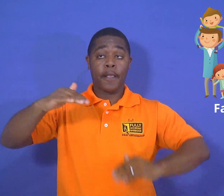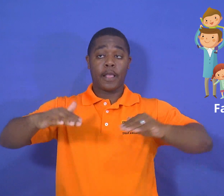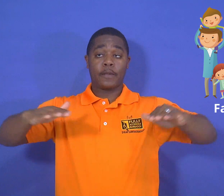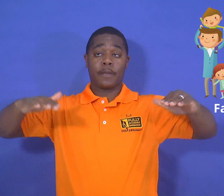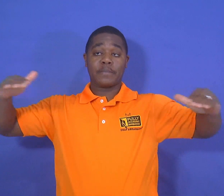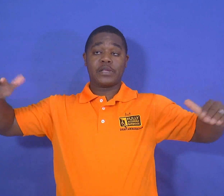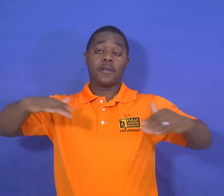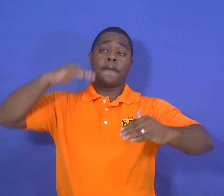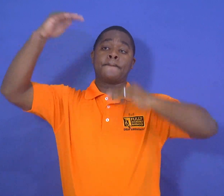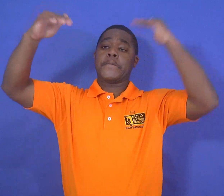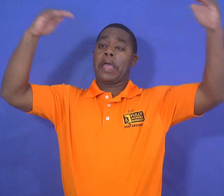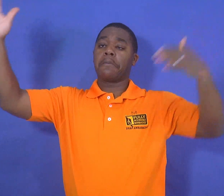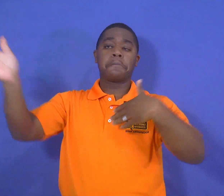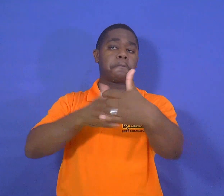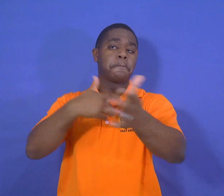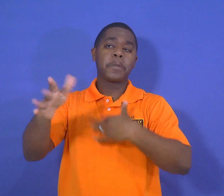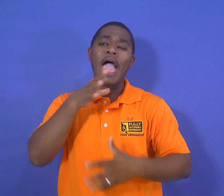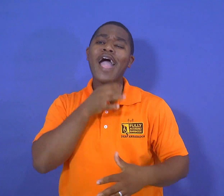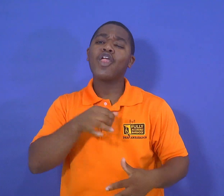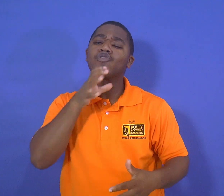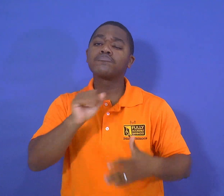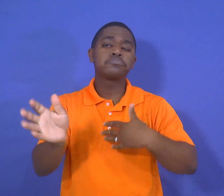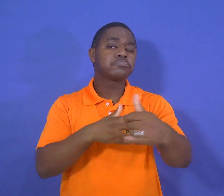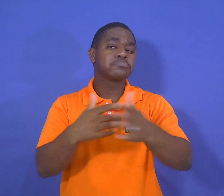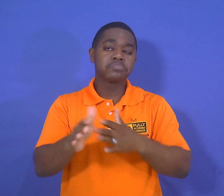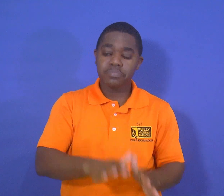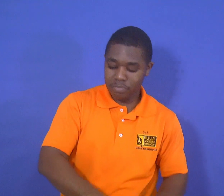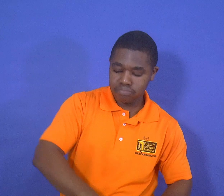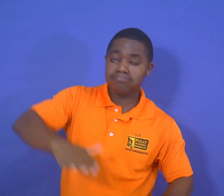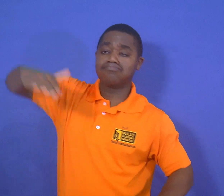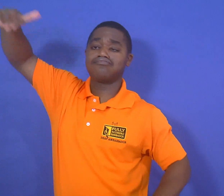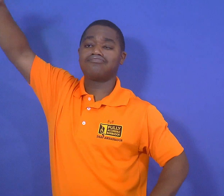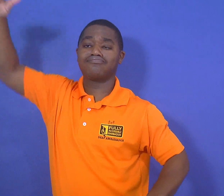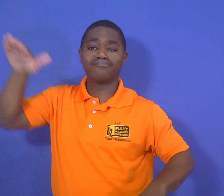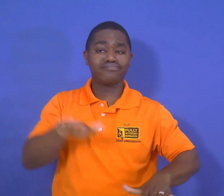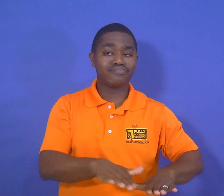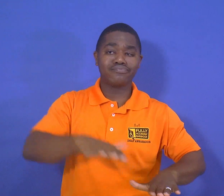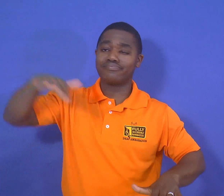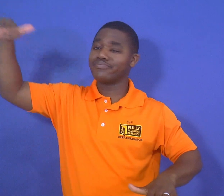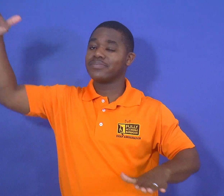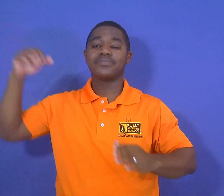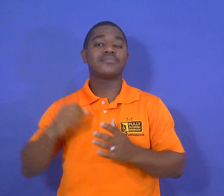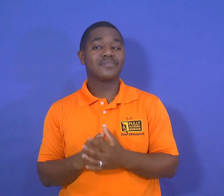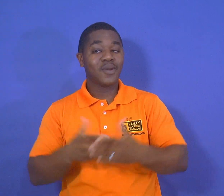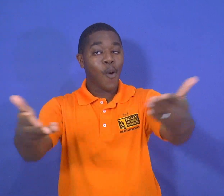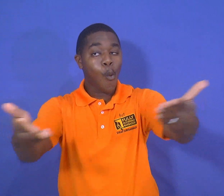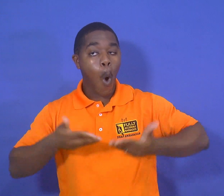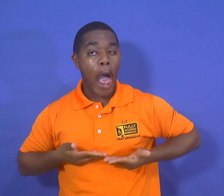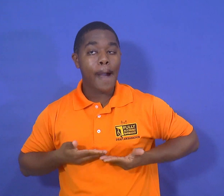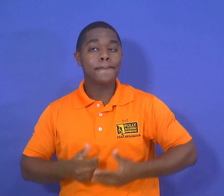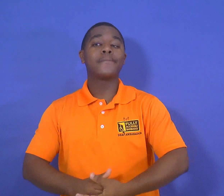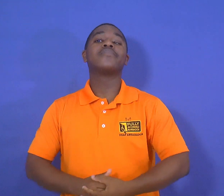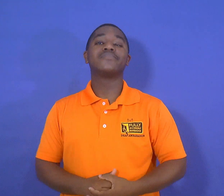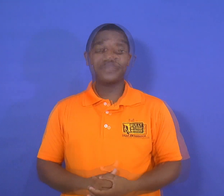younger children older children it does not matter their age we are all invited to do the concert